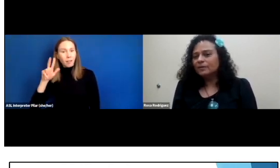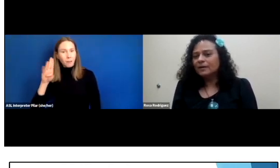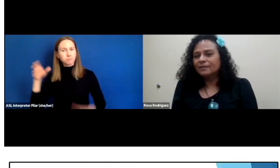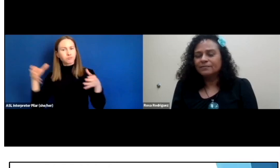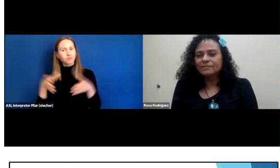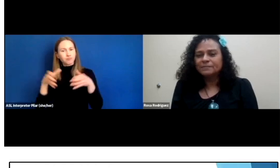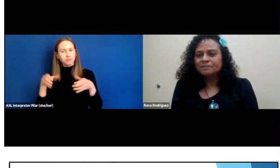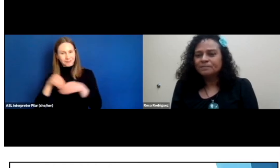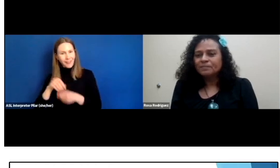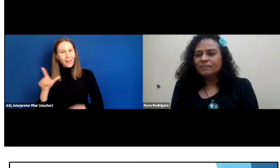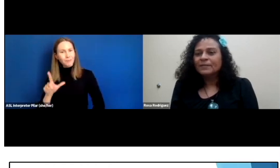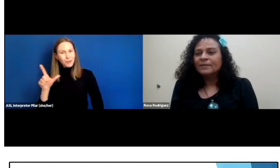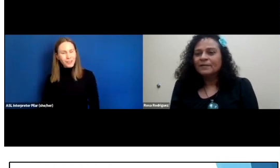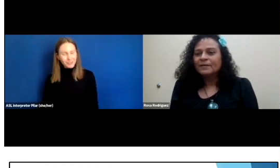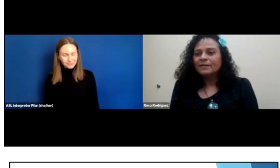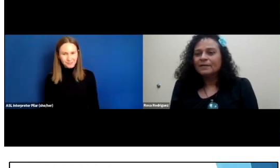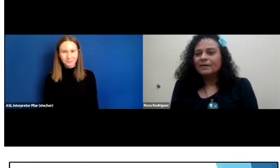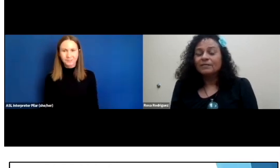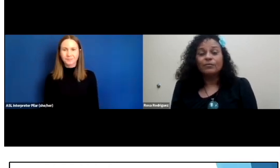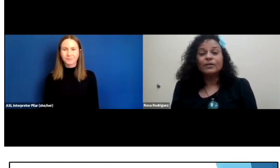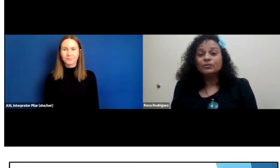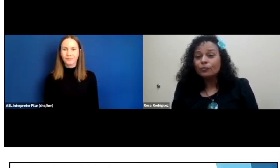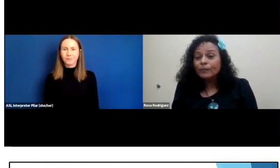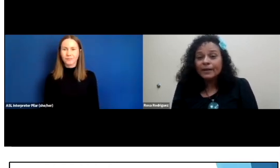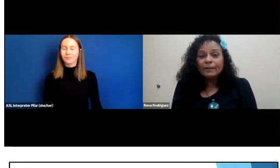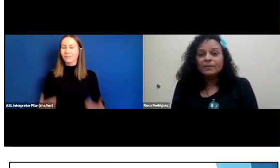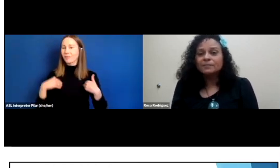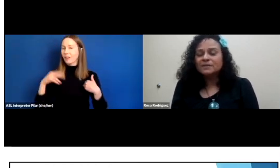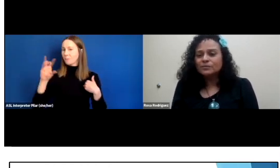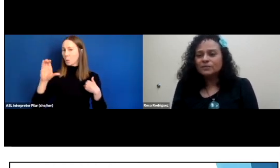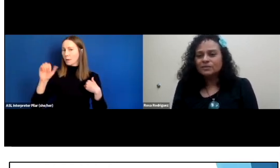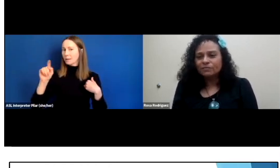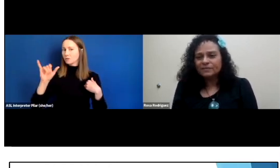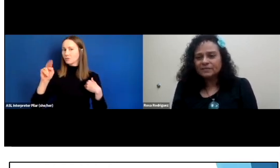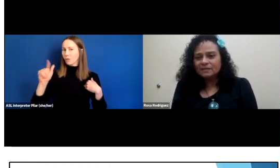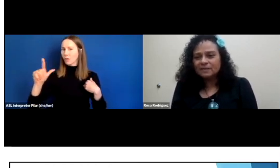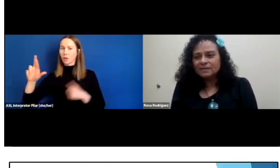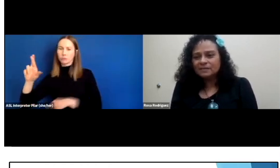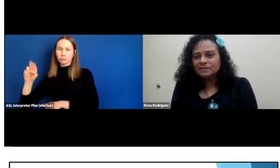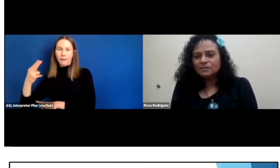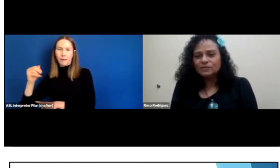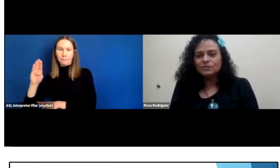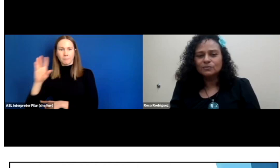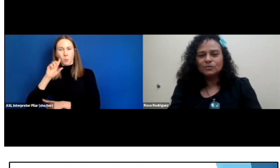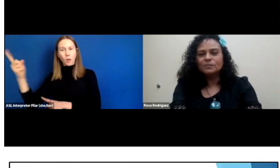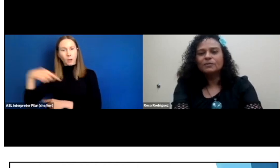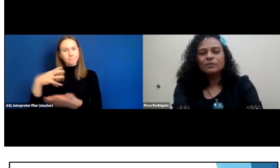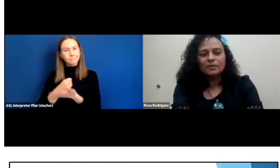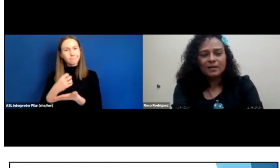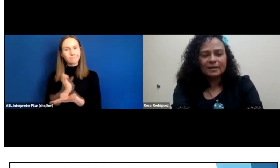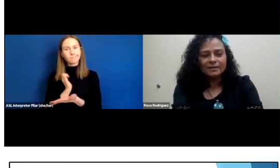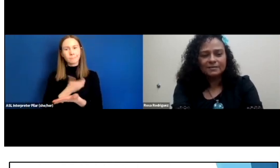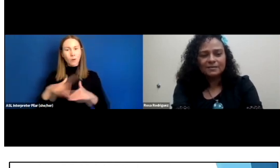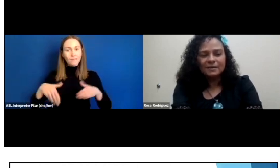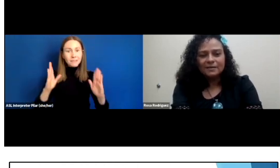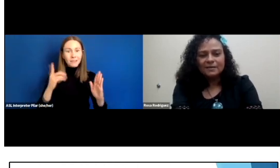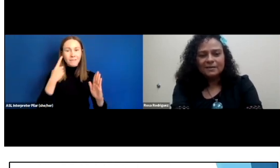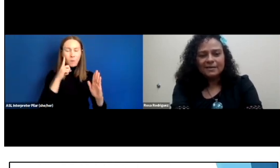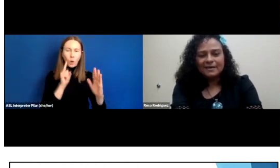We have vocational rehab comes and uses our facilities to meet with our clients.